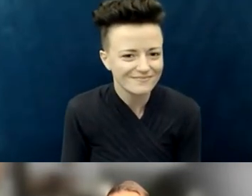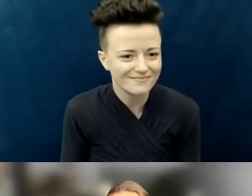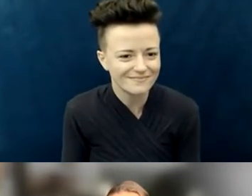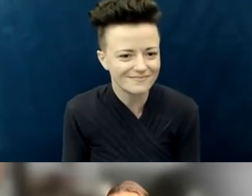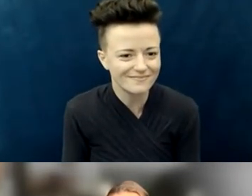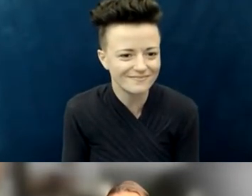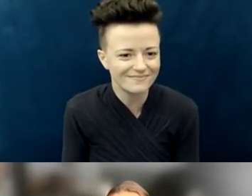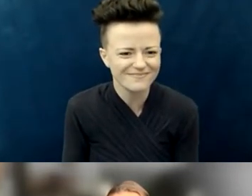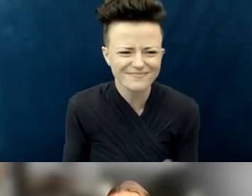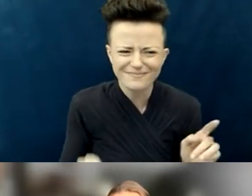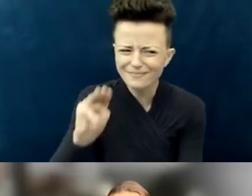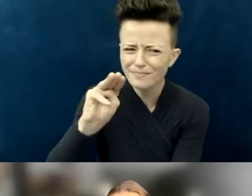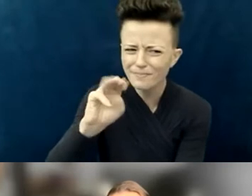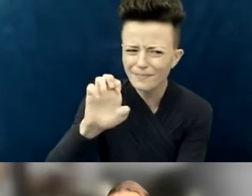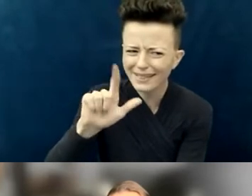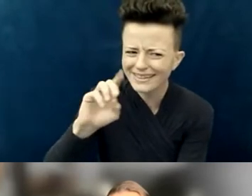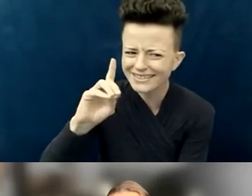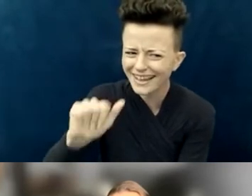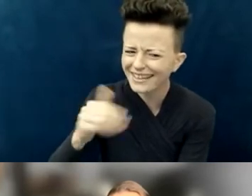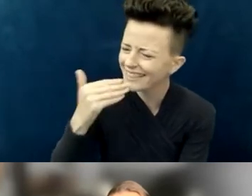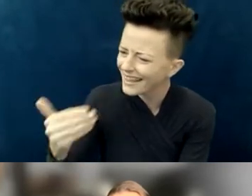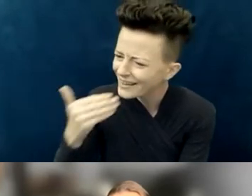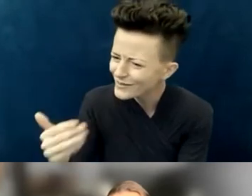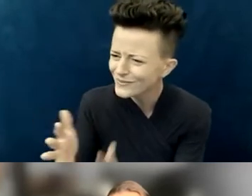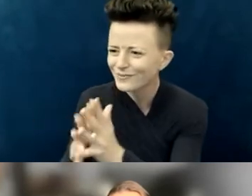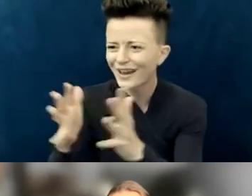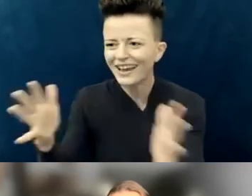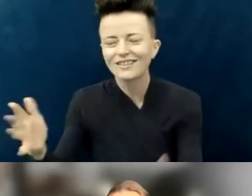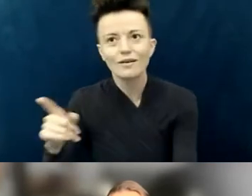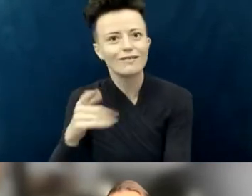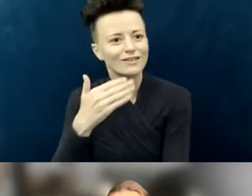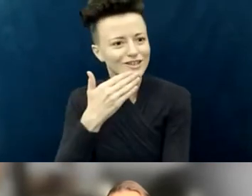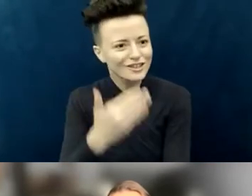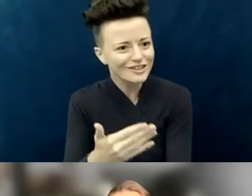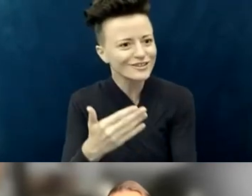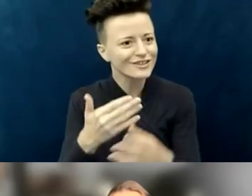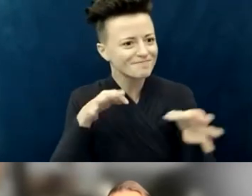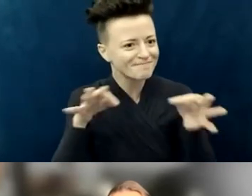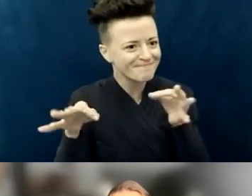Melinda, thank you. I feel like that was a great entry into our first question.